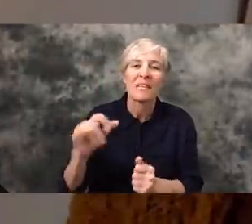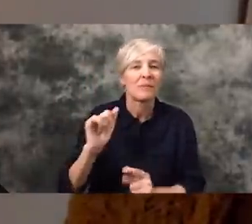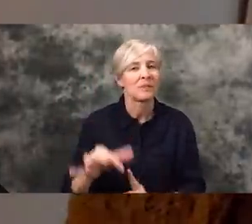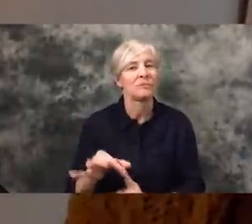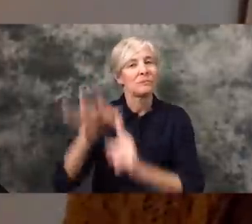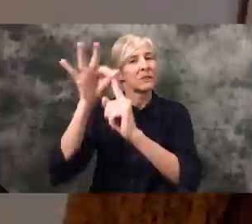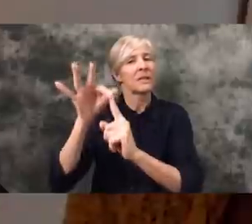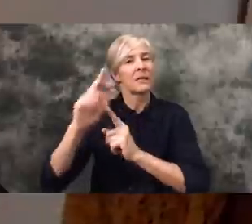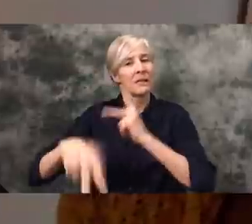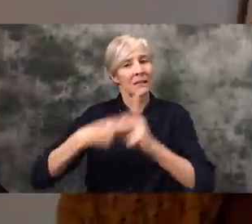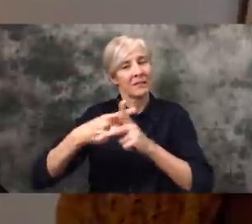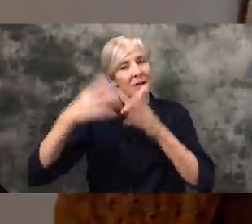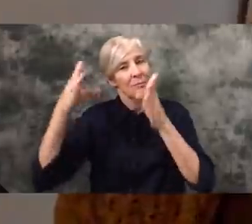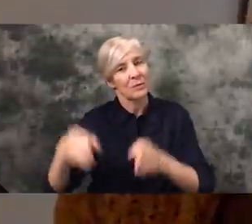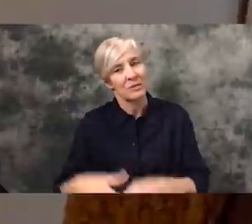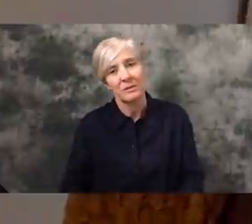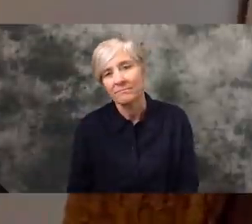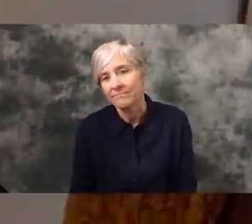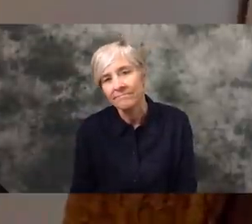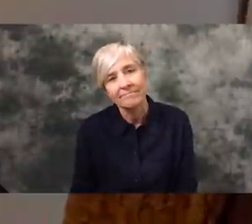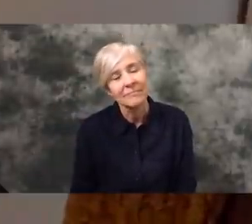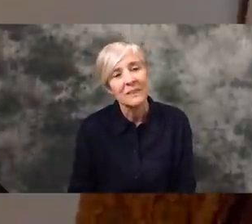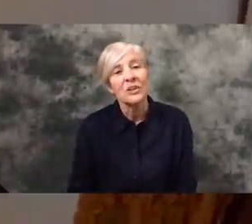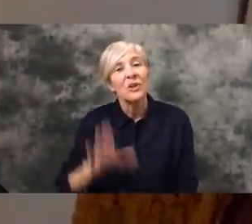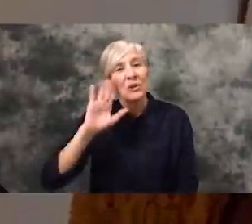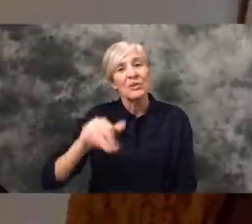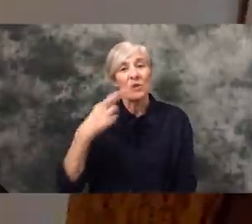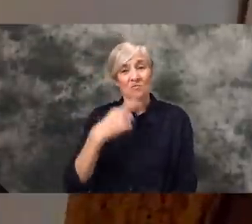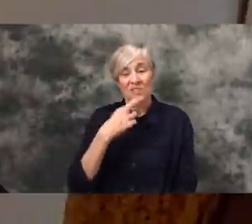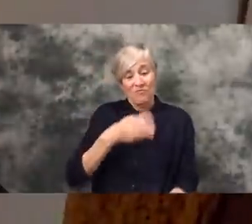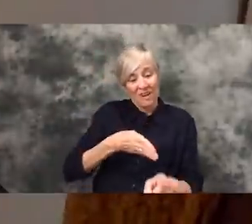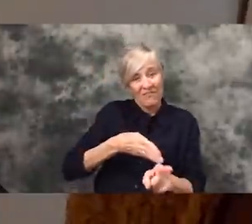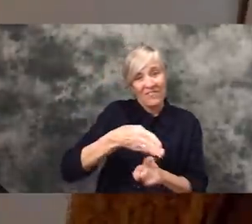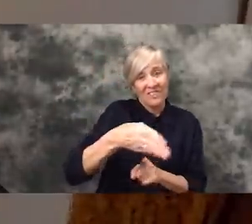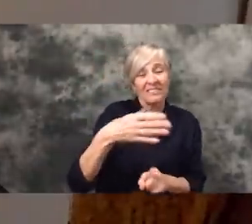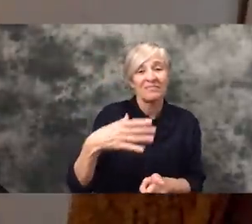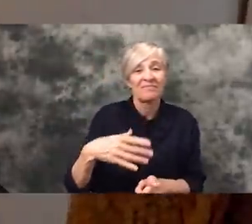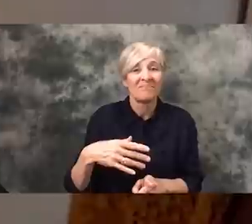different level of human being. Sometimes the restaurant industry creates sort of